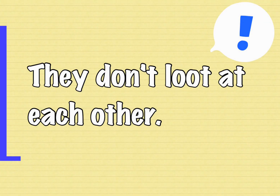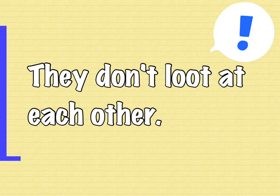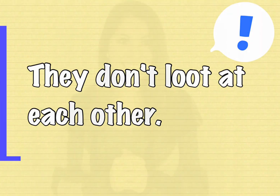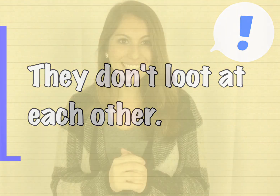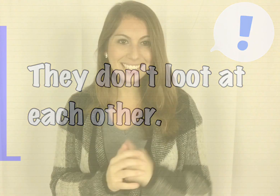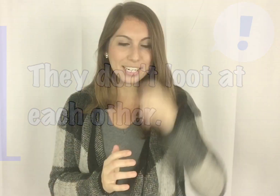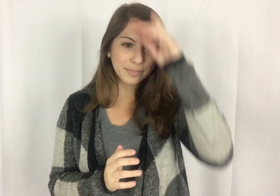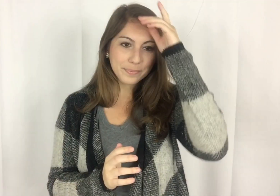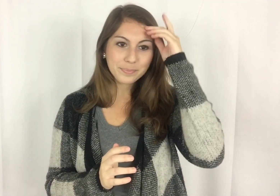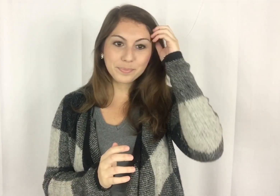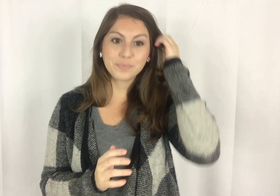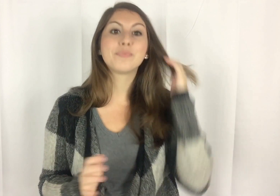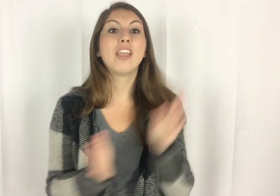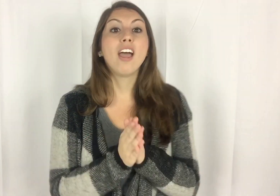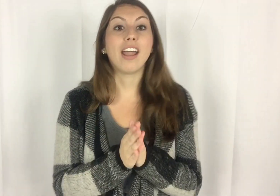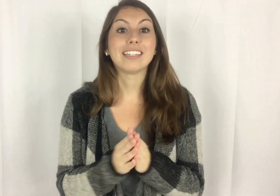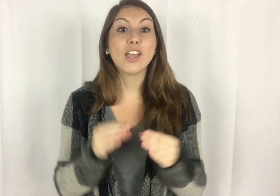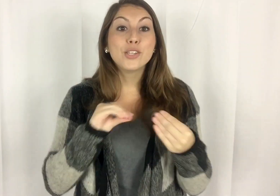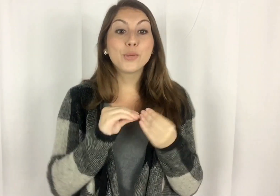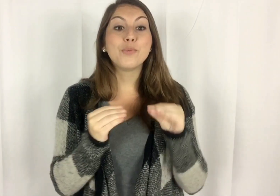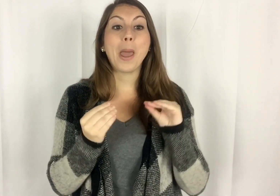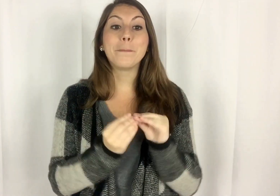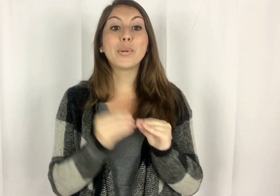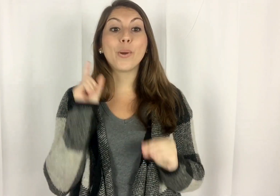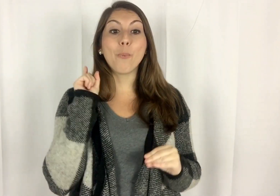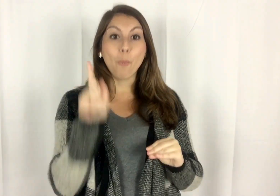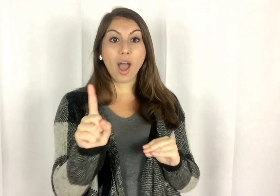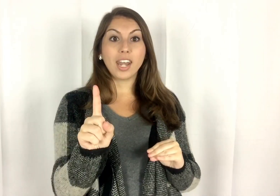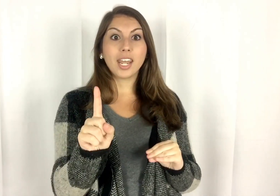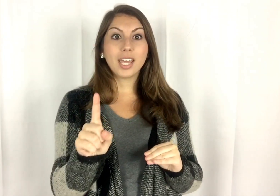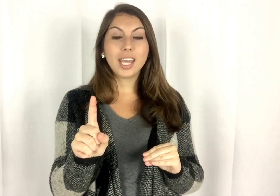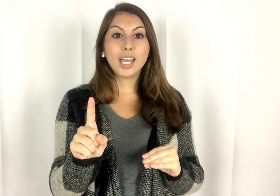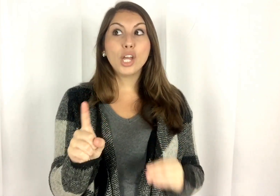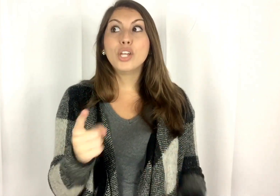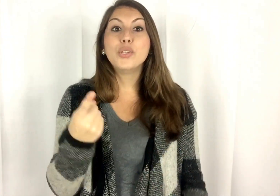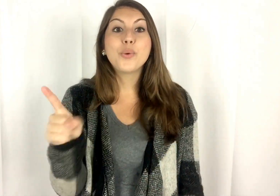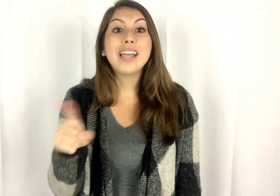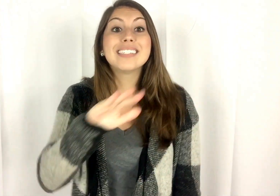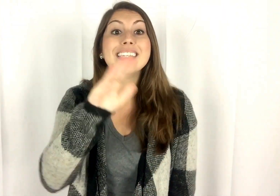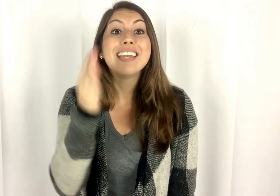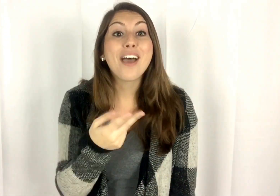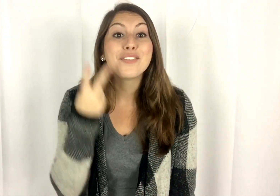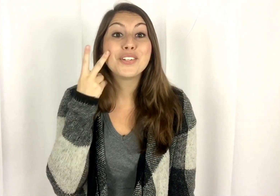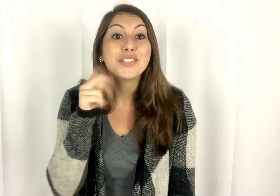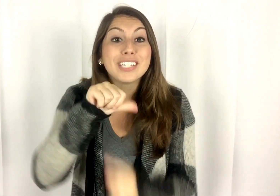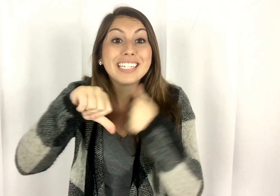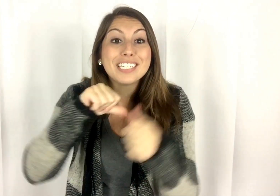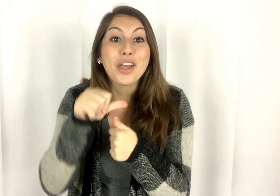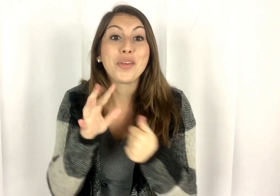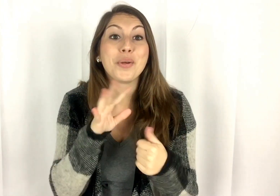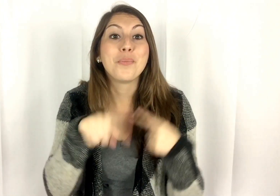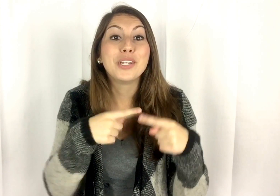Alright! So, number 1: You guys never look at each other when